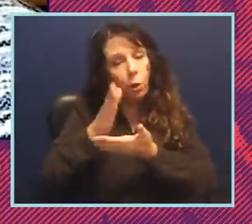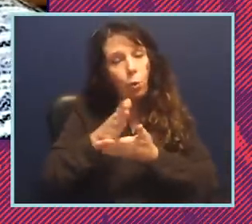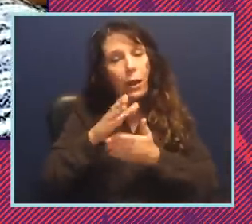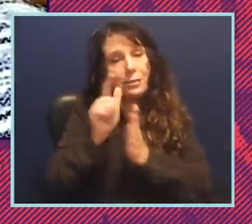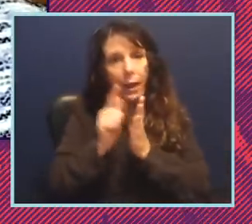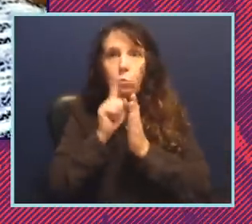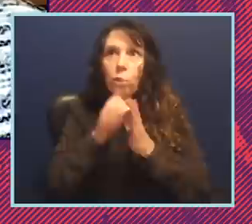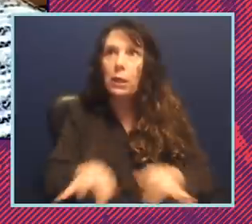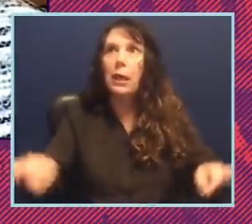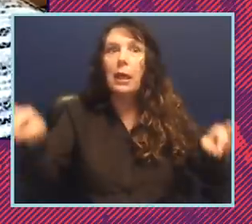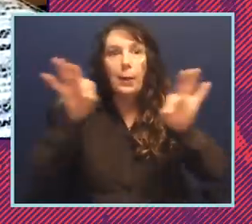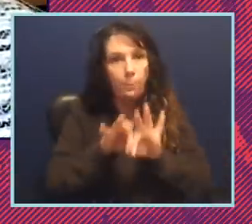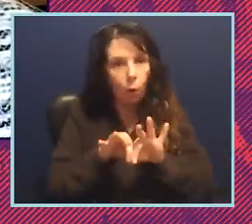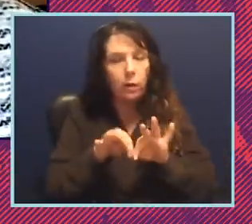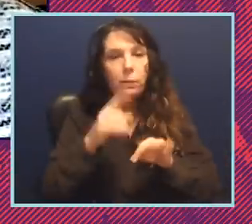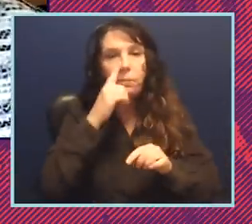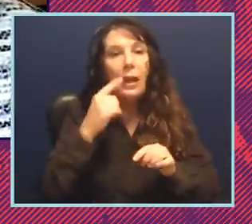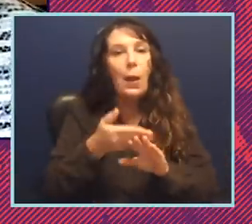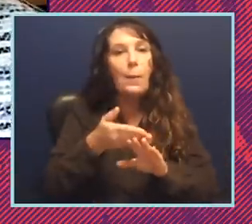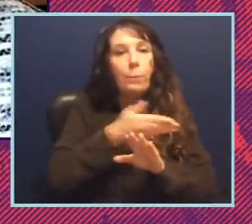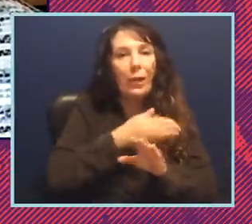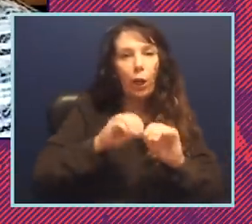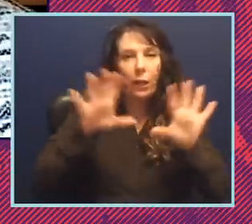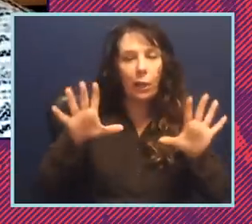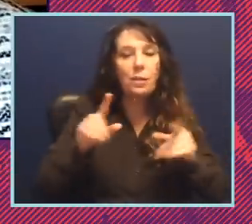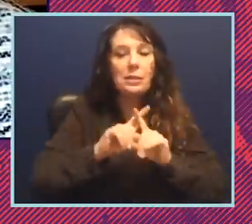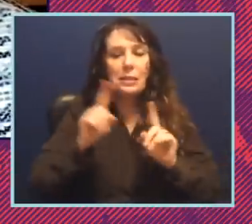is so important it's the difference between an administrative remedy and a three to four year